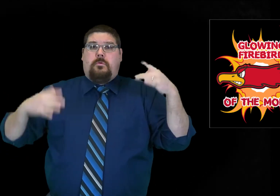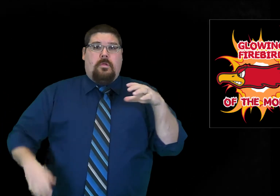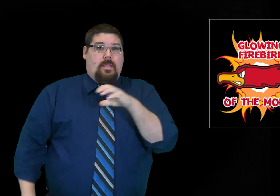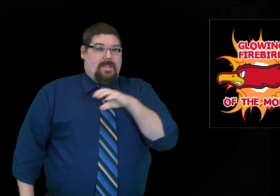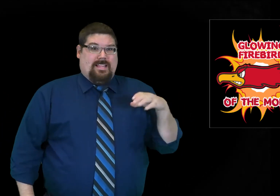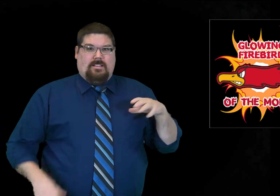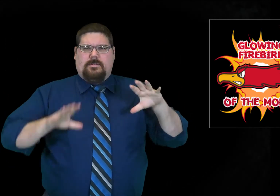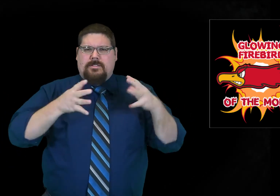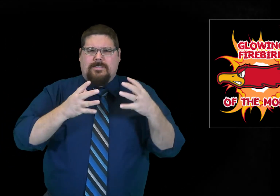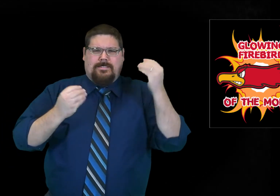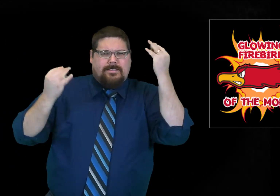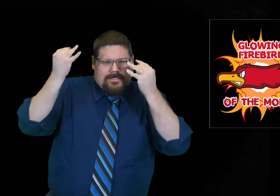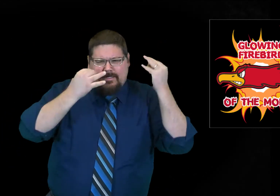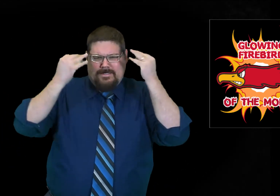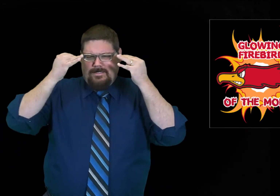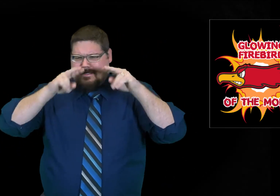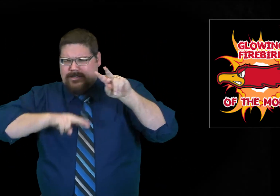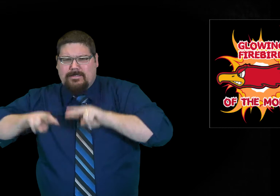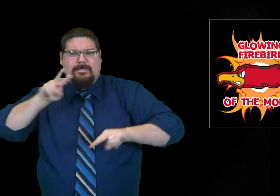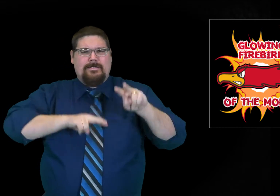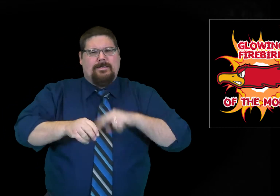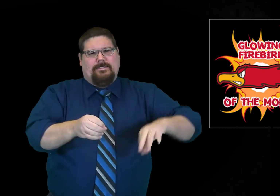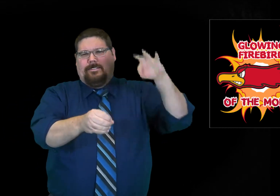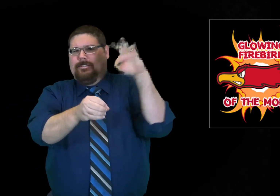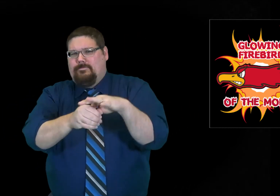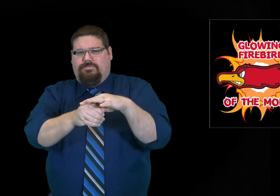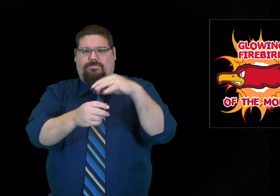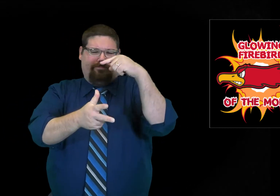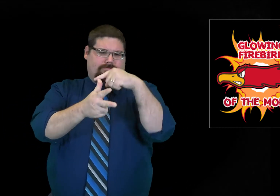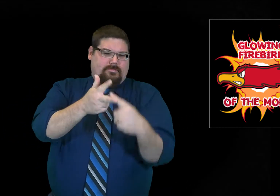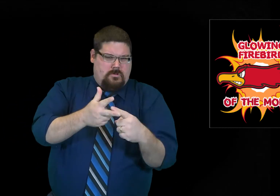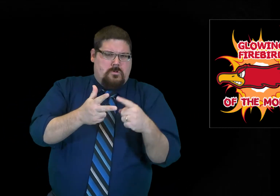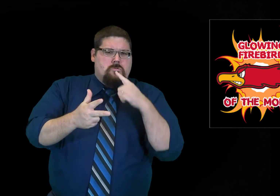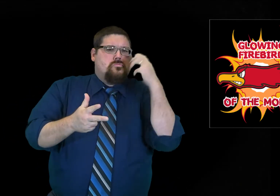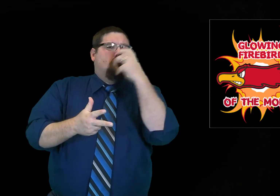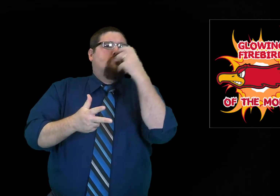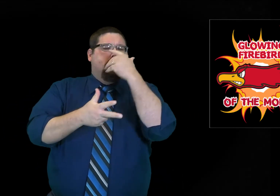The committee met and looked over all of the information and put it to vote. Three students were chosen.